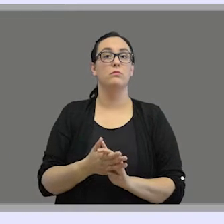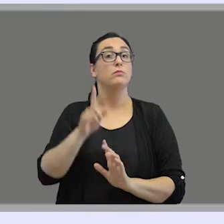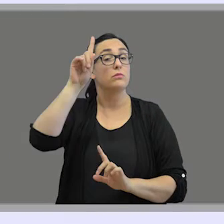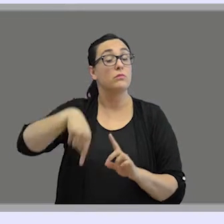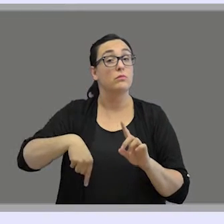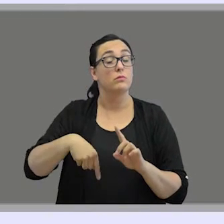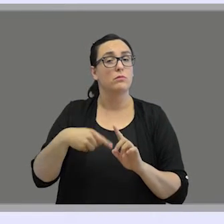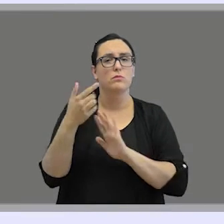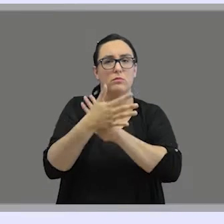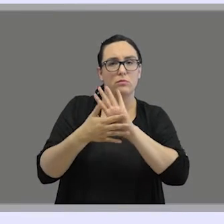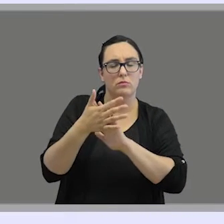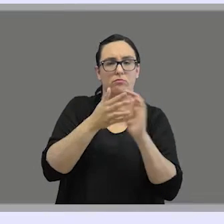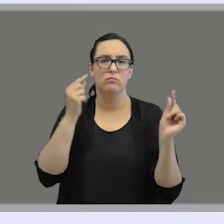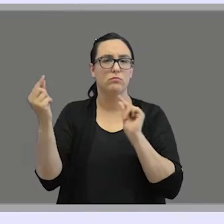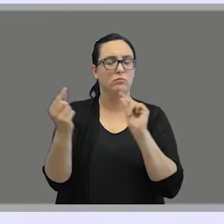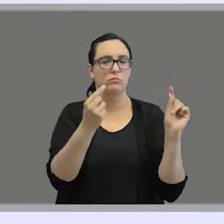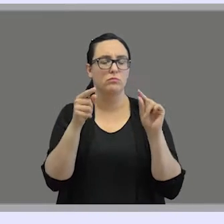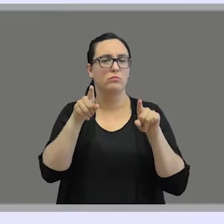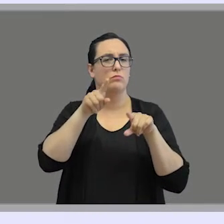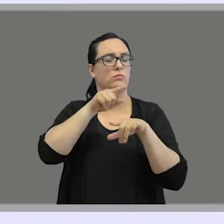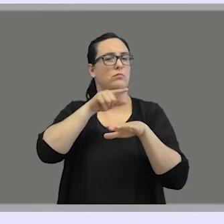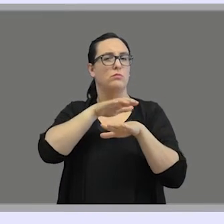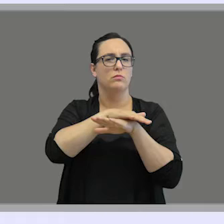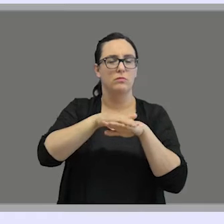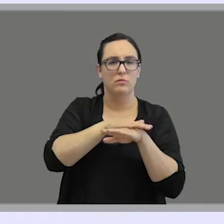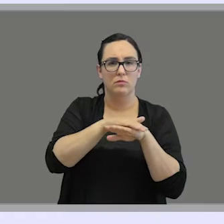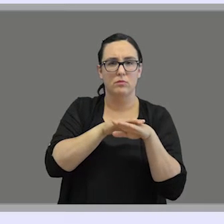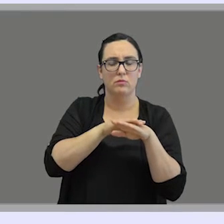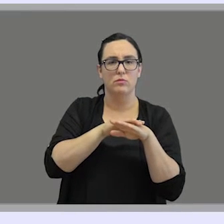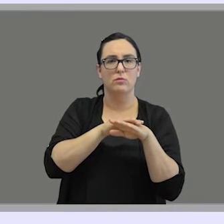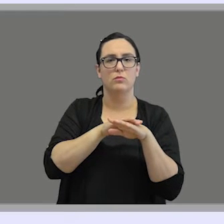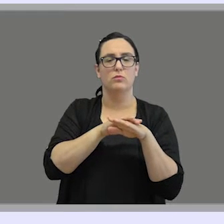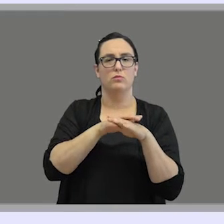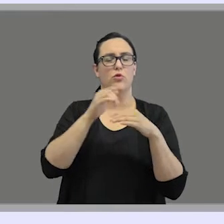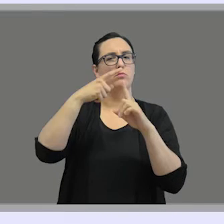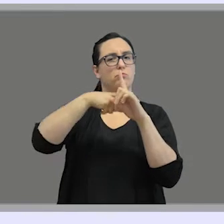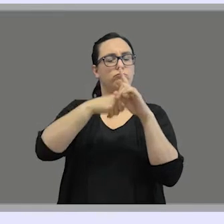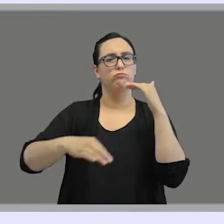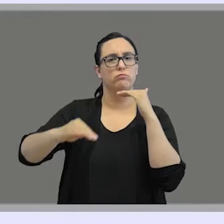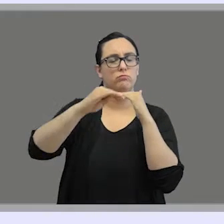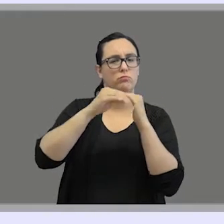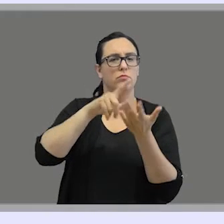and we will discuss the basic status of these languages,